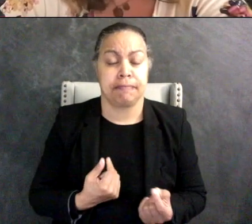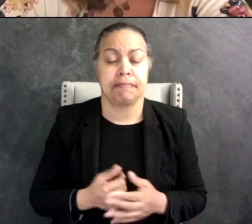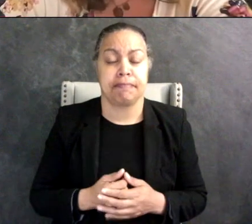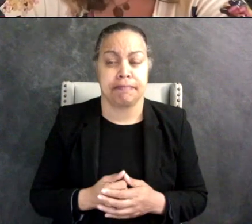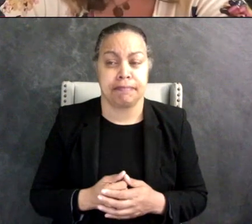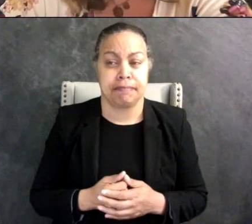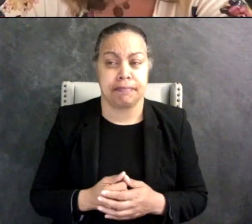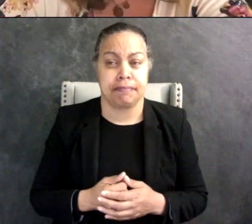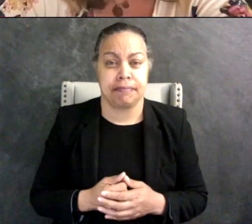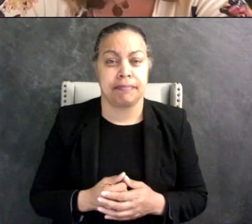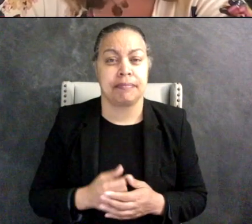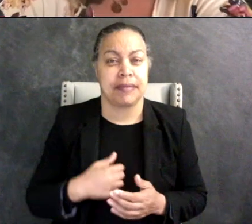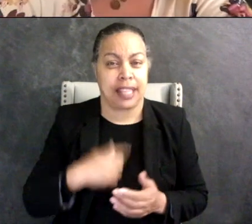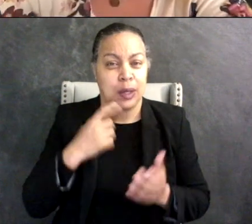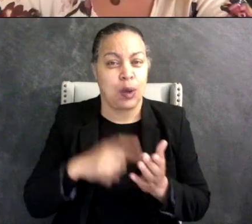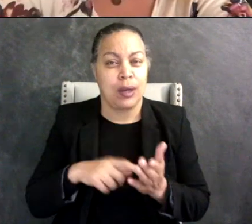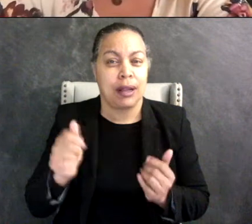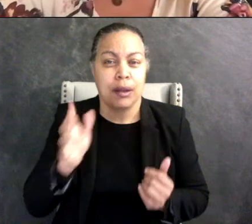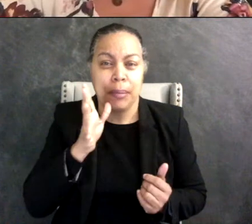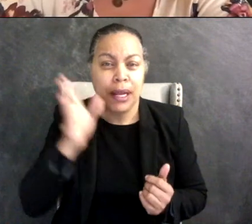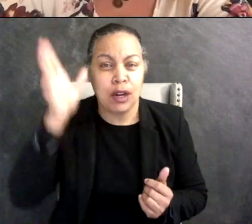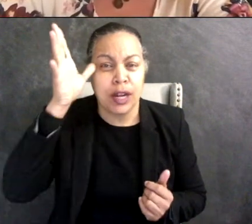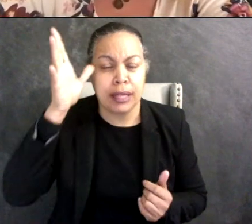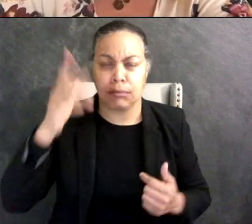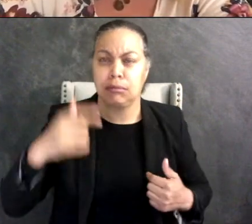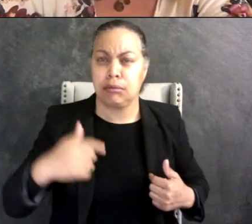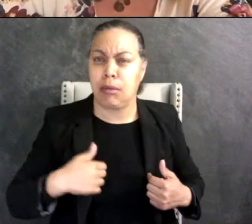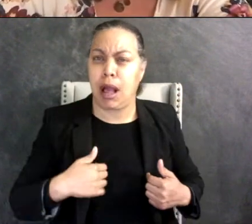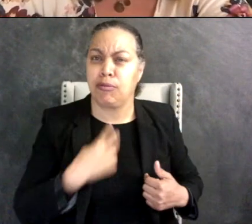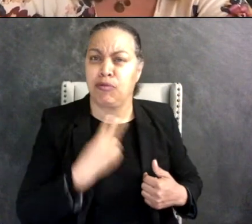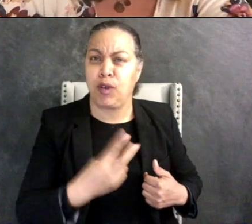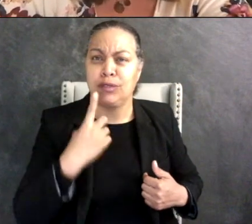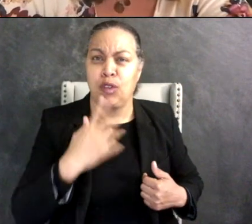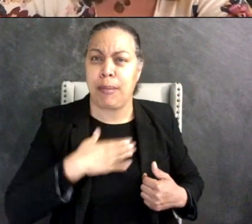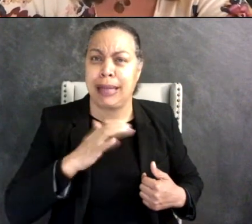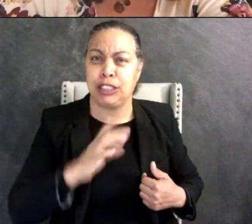see parents say that they are their child's voice and I never wanted to be that, I wanted to amplify